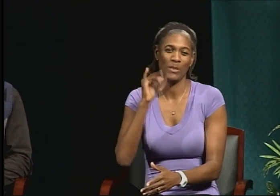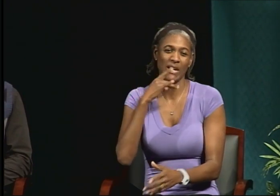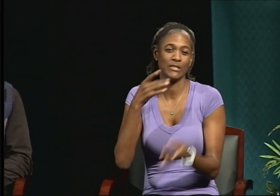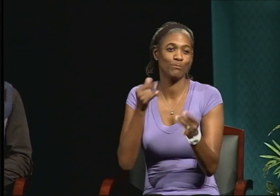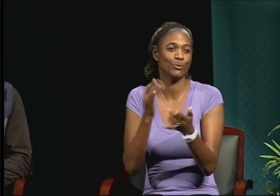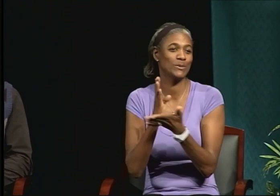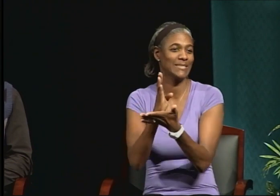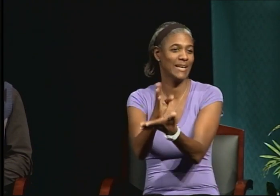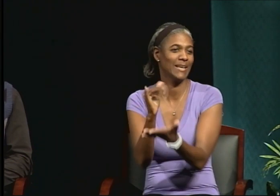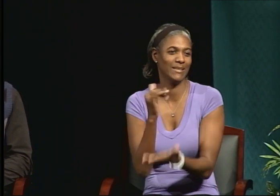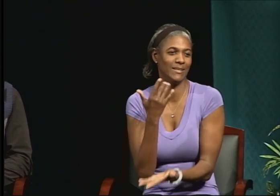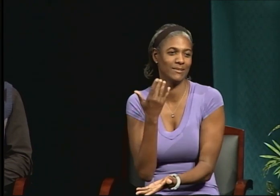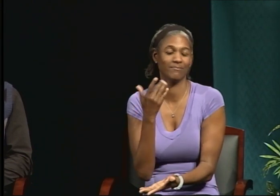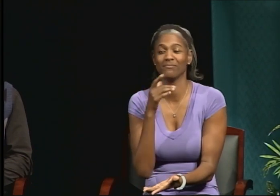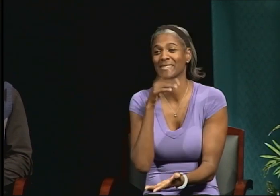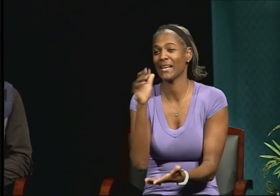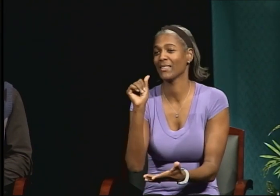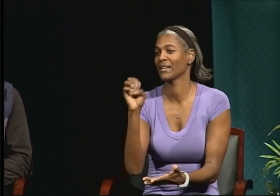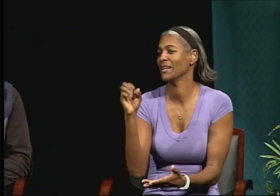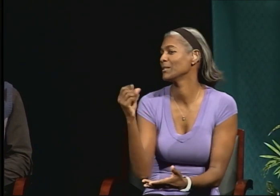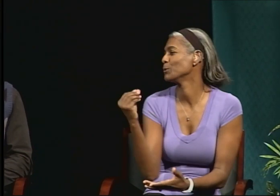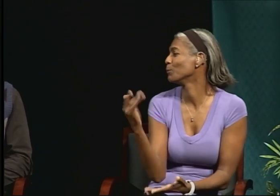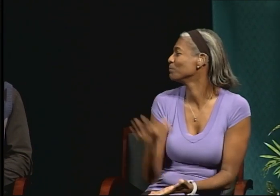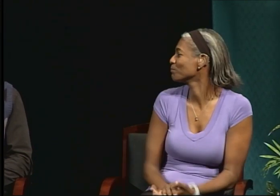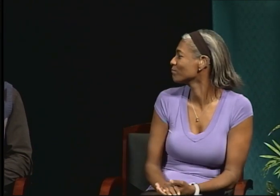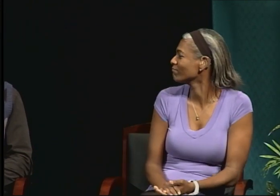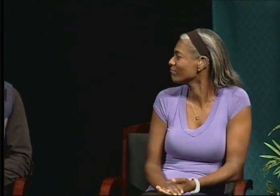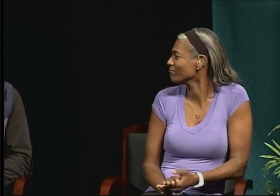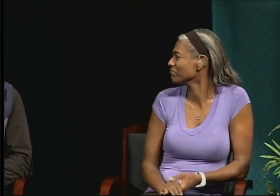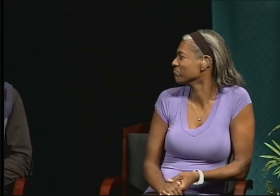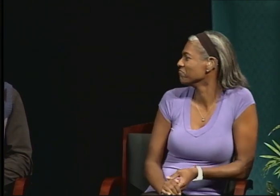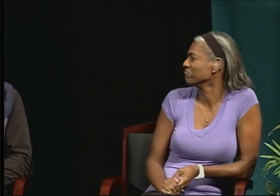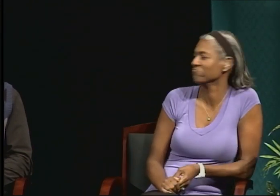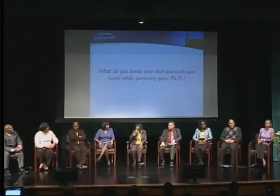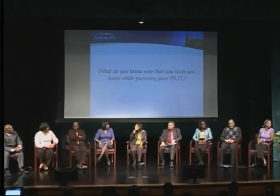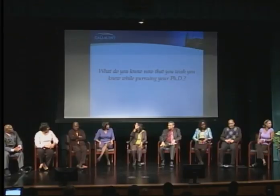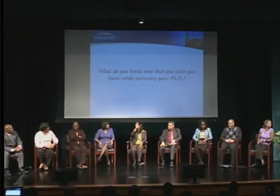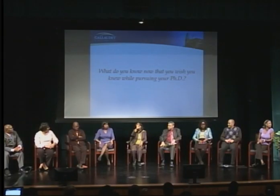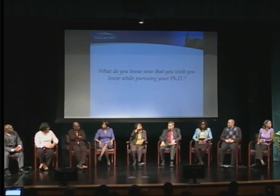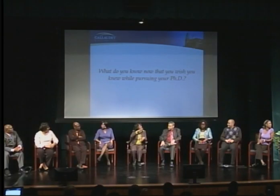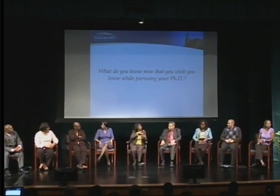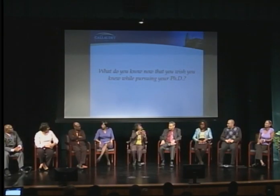I would also like to add. I wish I knew better how to prepare